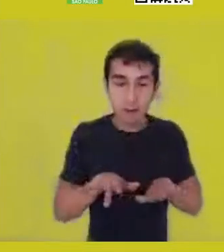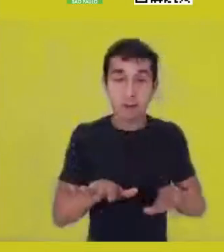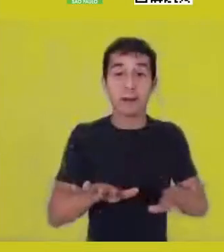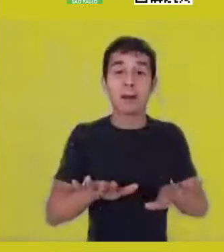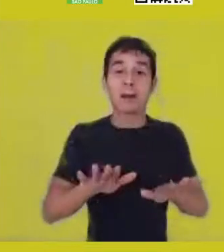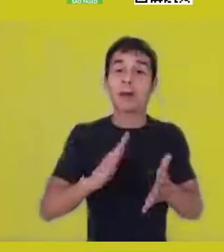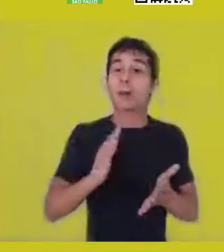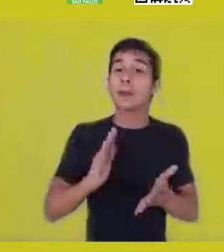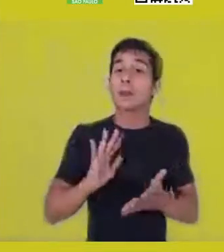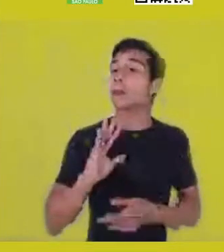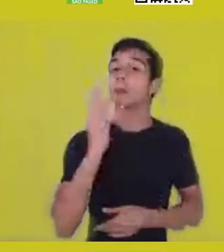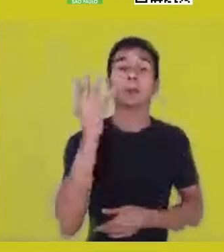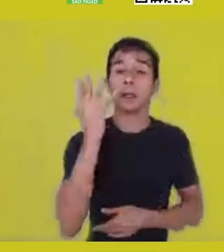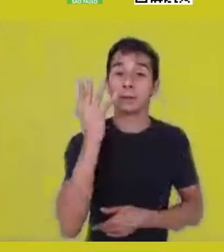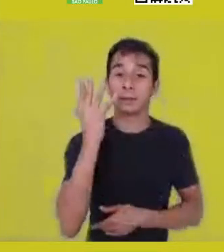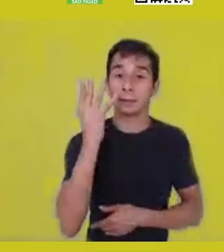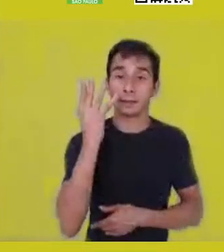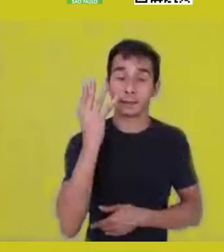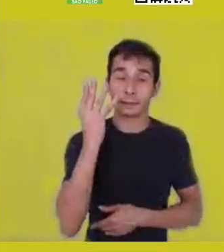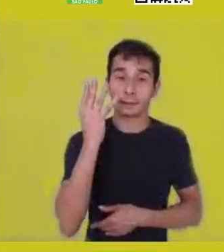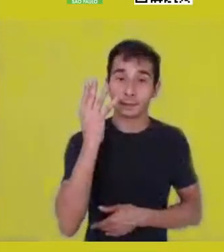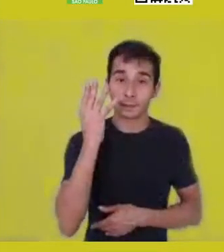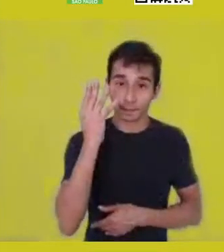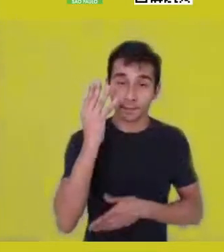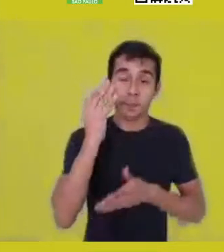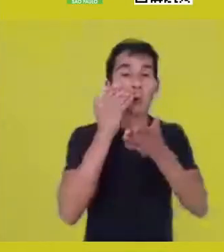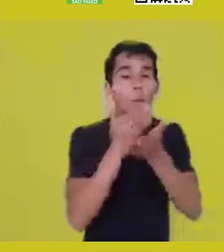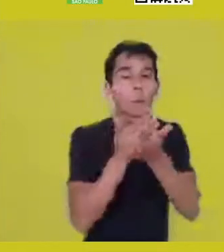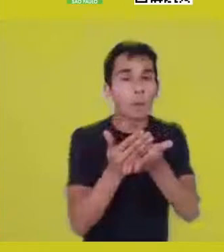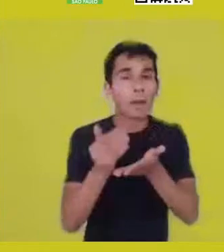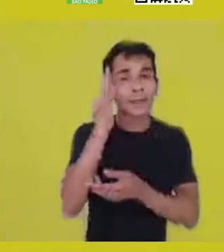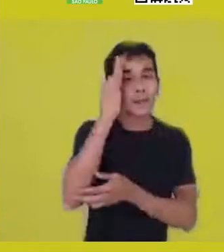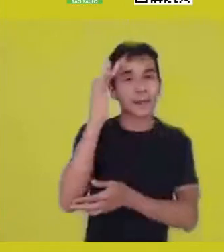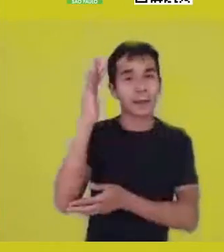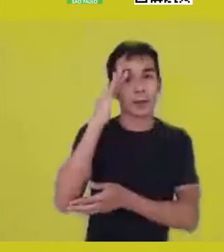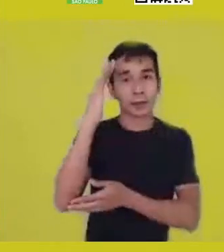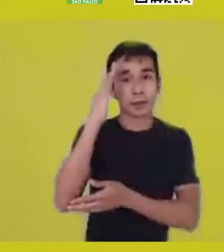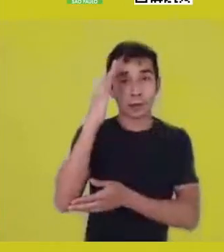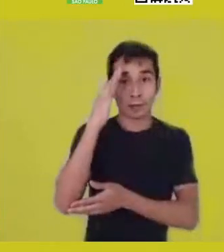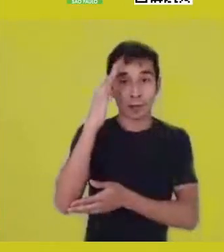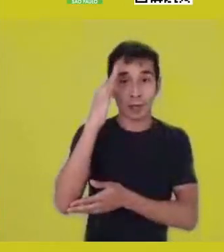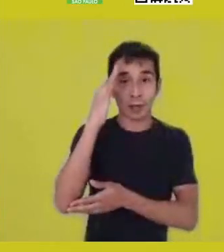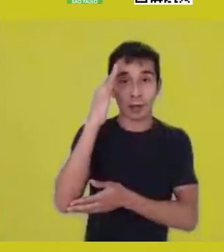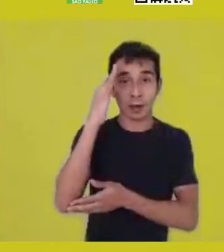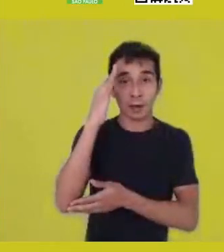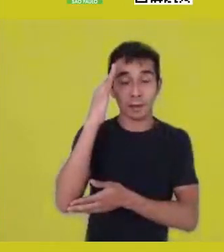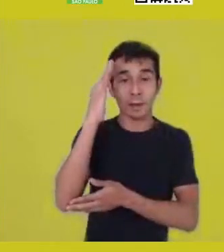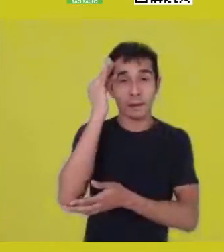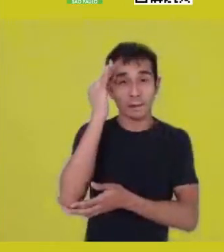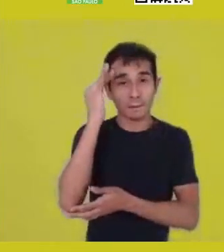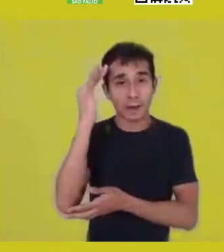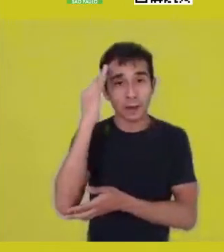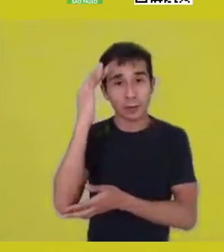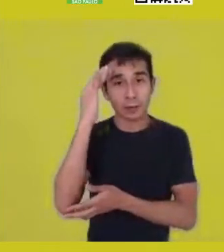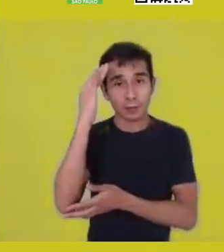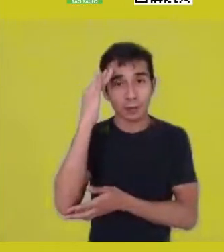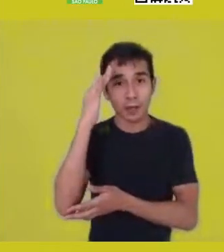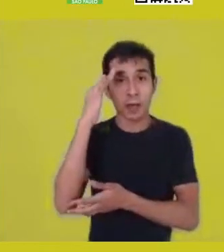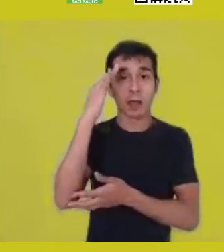the beginning of what we understand as an Ubuntu philosophy.” Elements that come within that reality